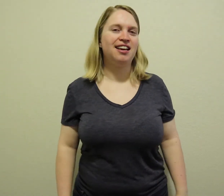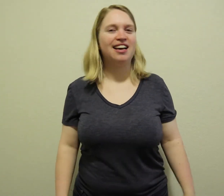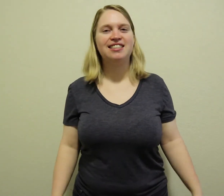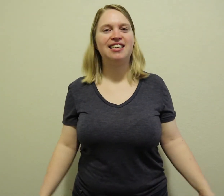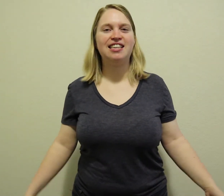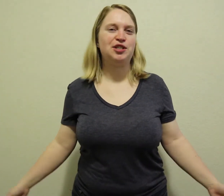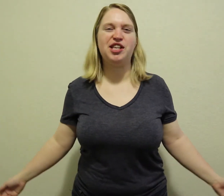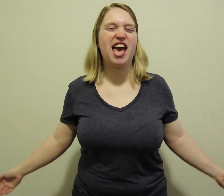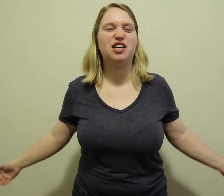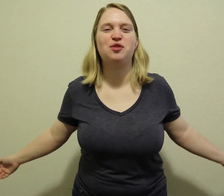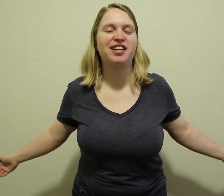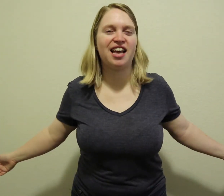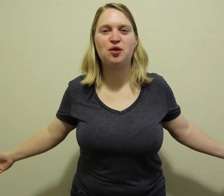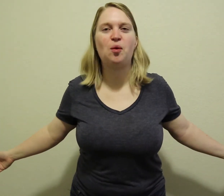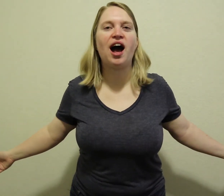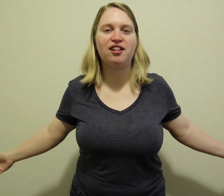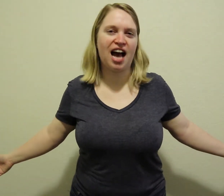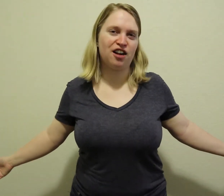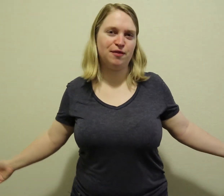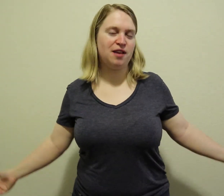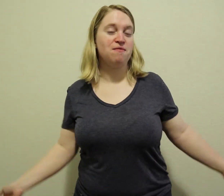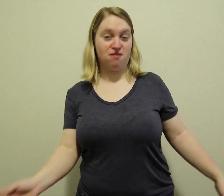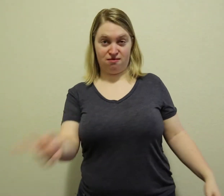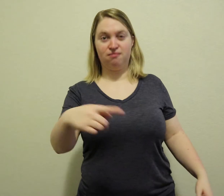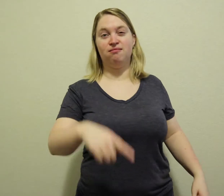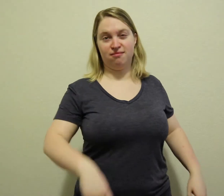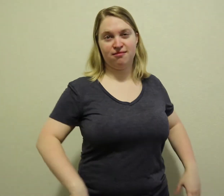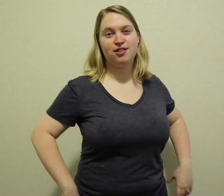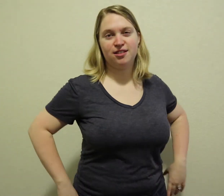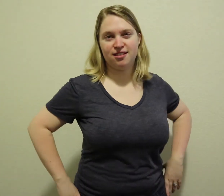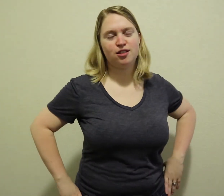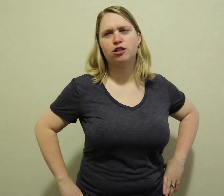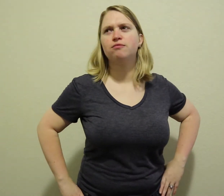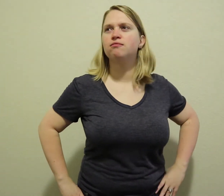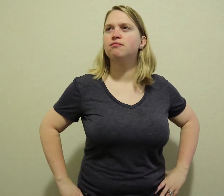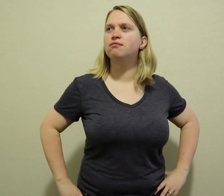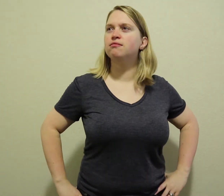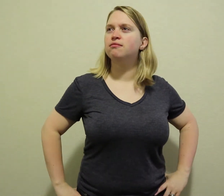See, you can't even get a rile out of me, er